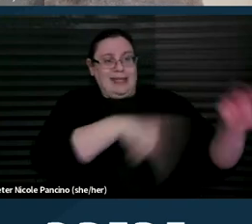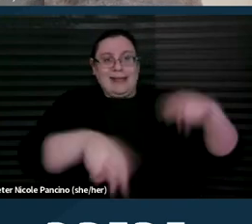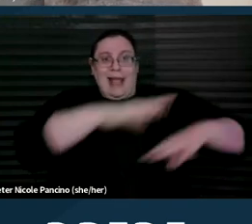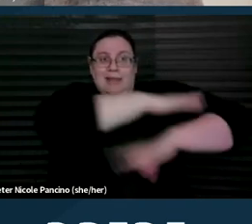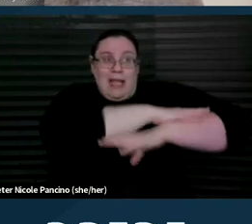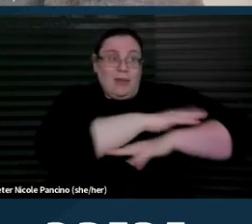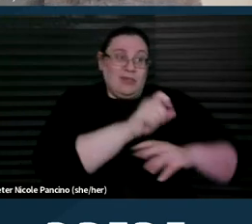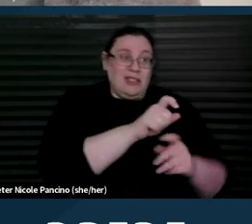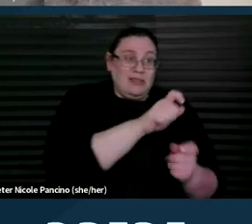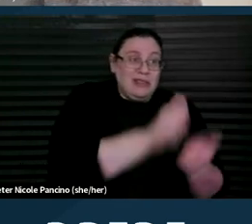So I can answer this,